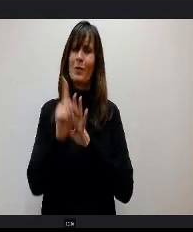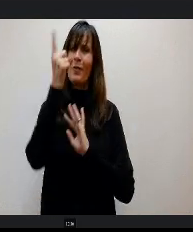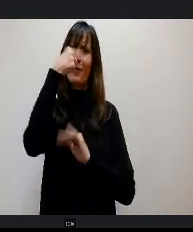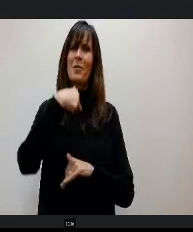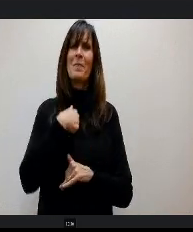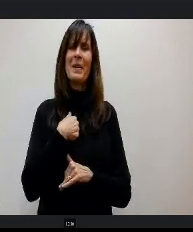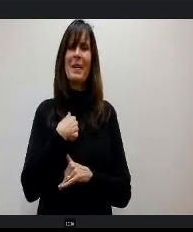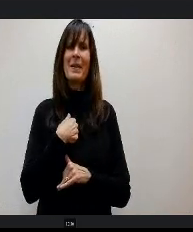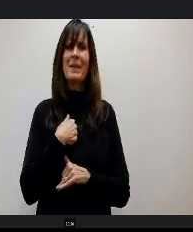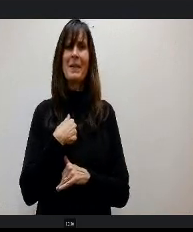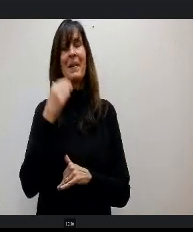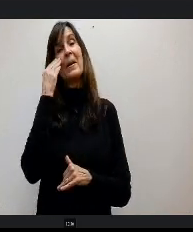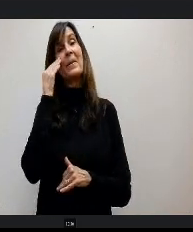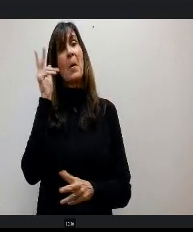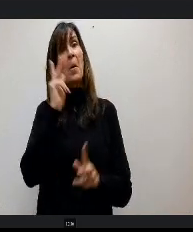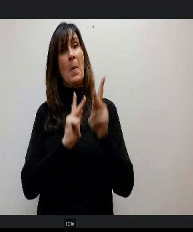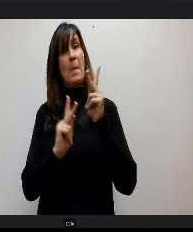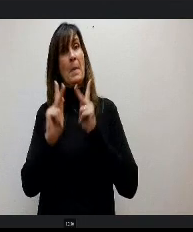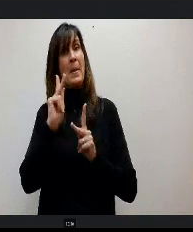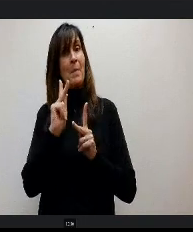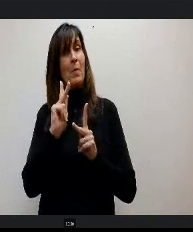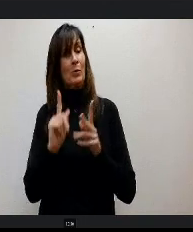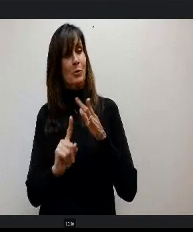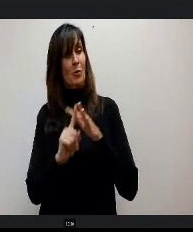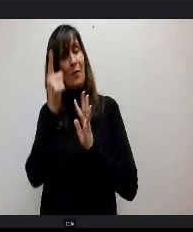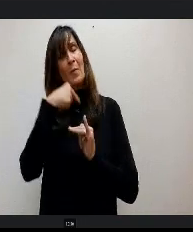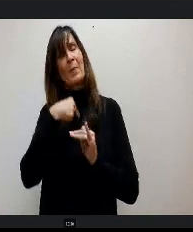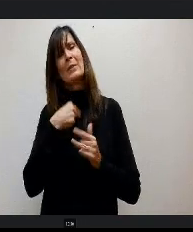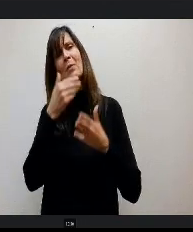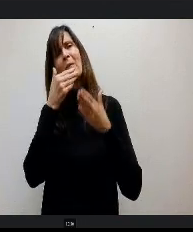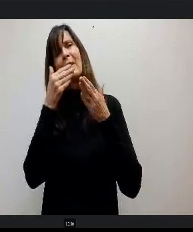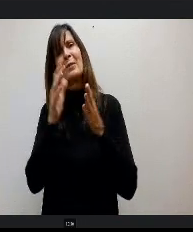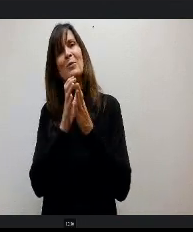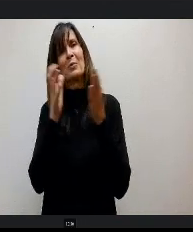are people who have come specifically for me, I just want to say thank you so much I